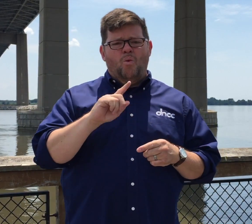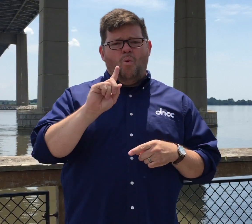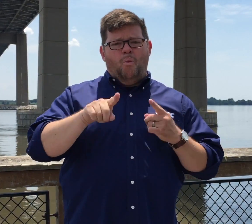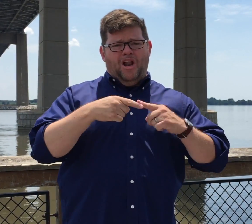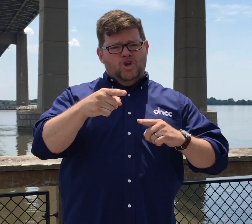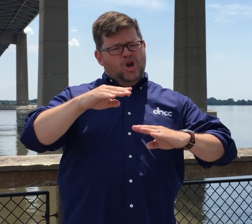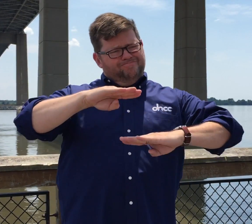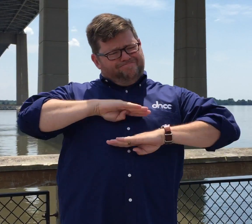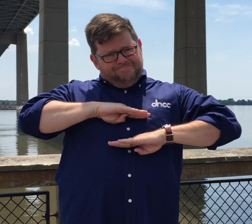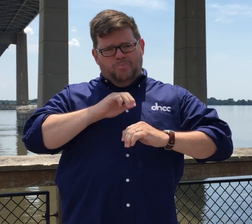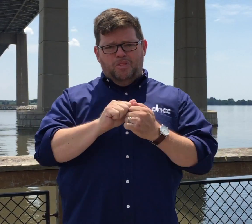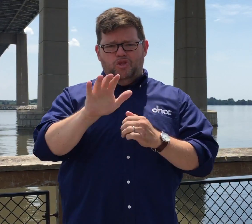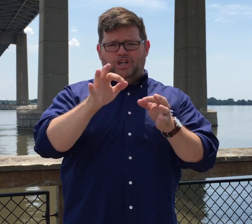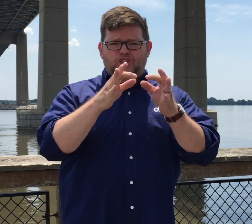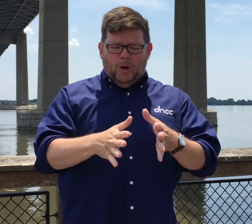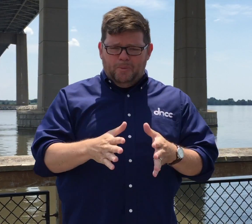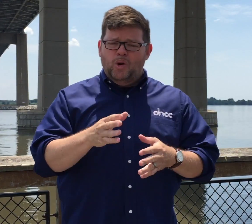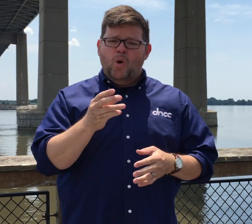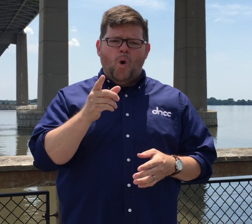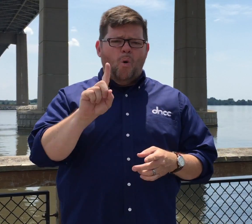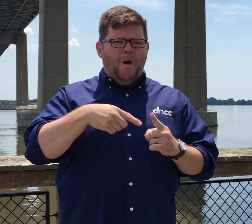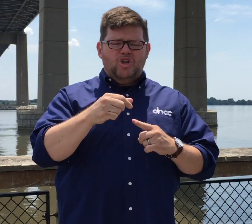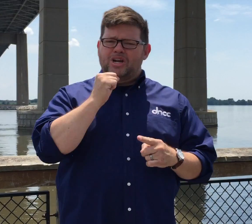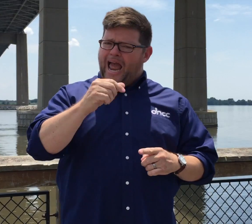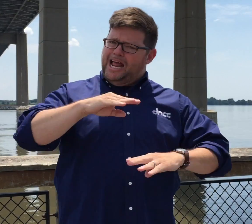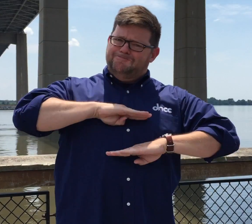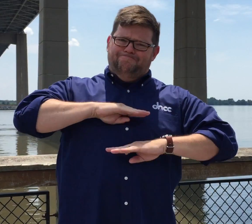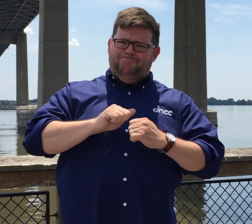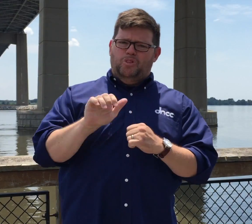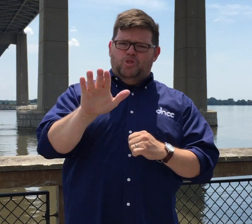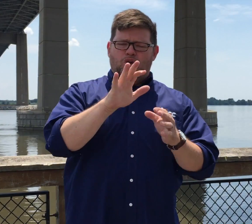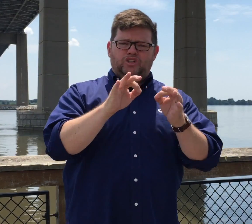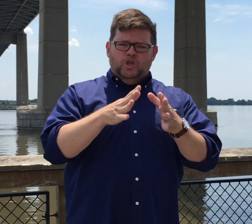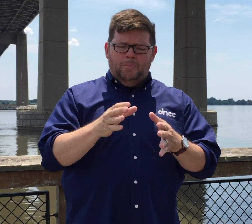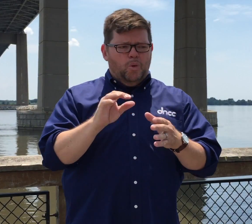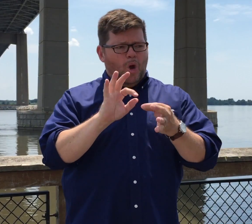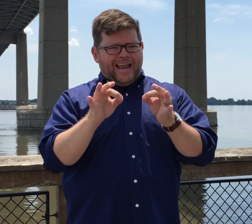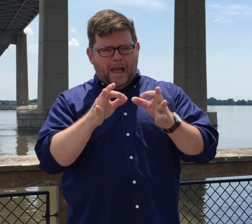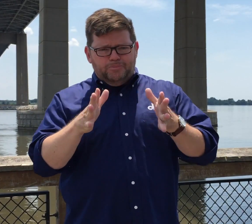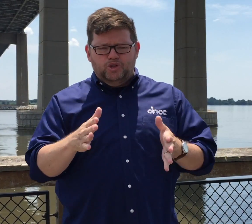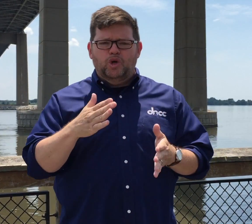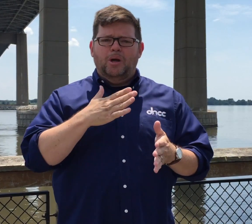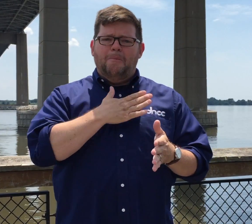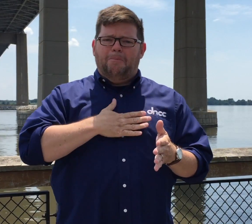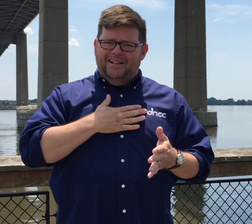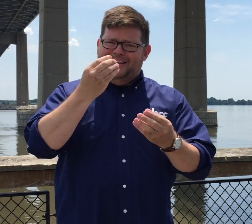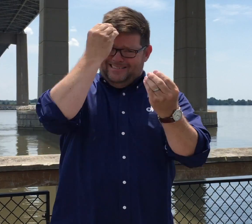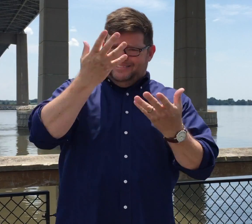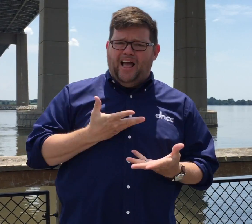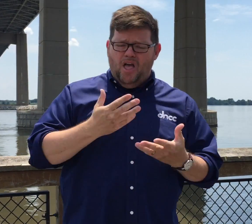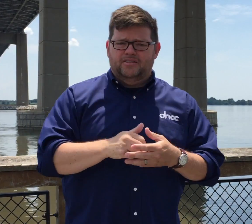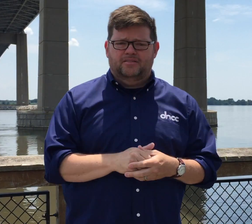When you're satisfied with your interpreter or you're unsatisfied with your interpreter or captioner, please tell us!